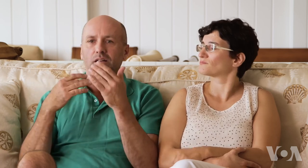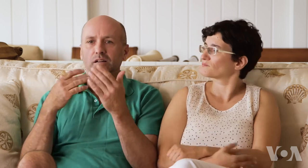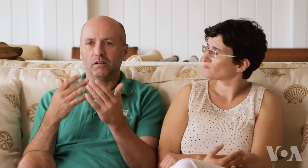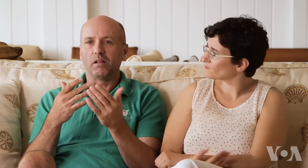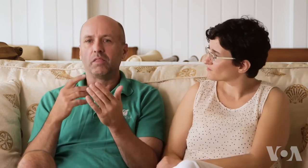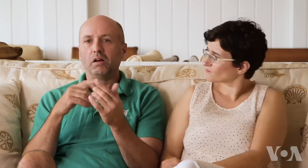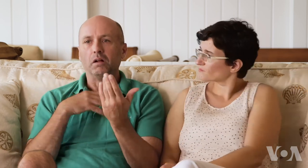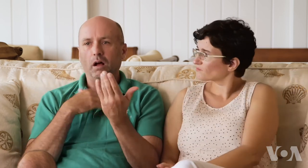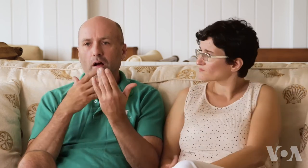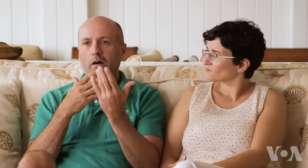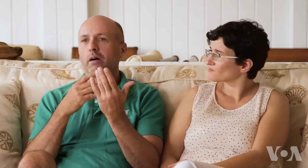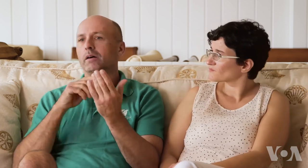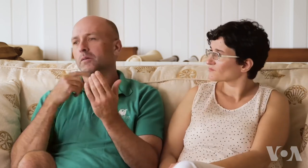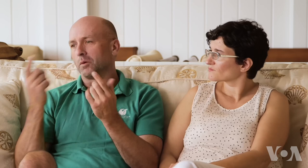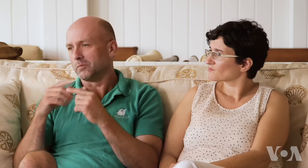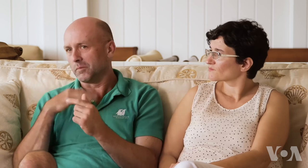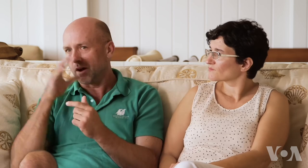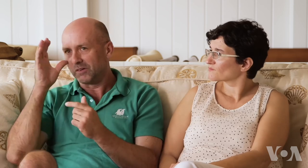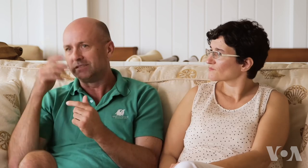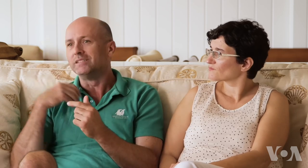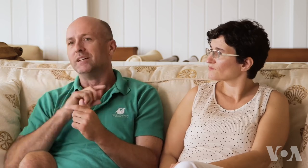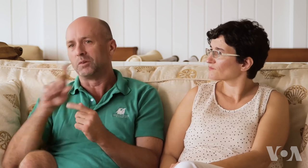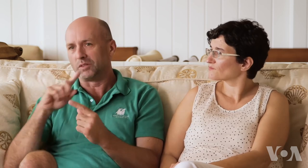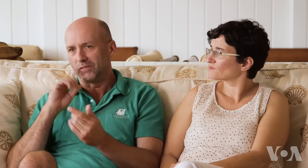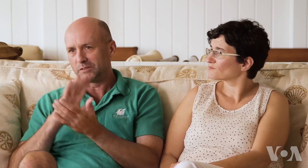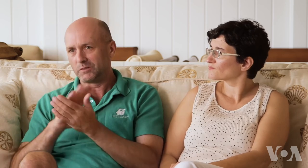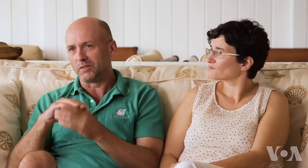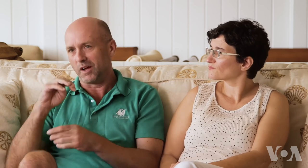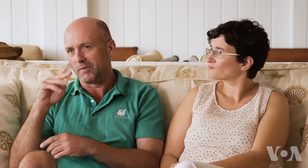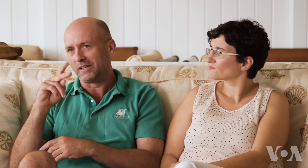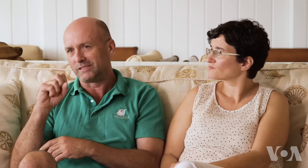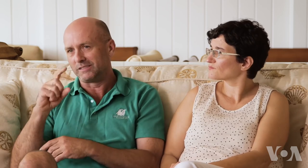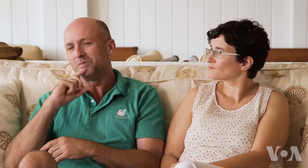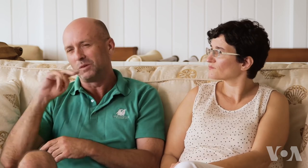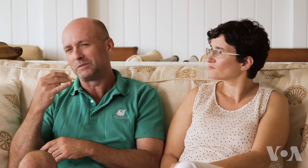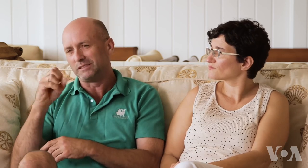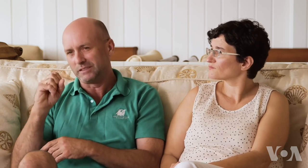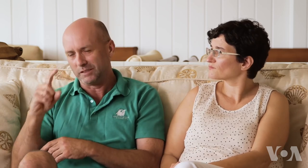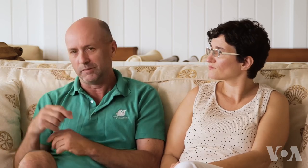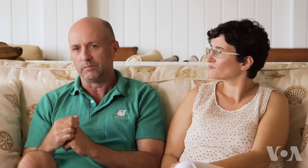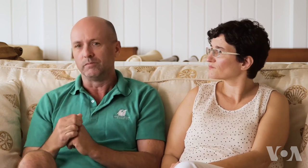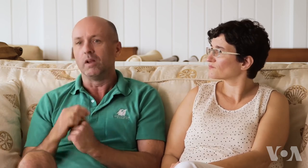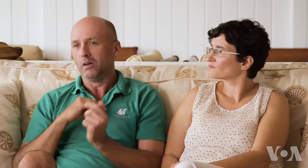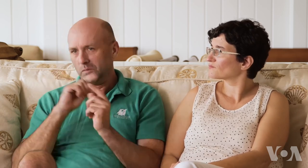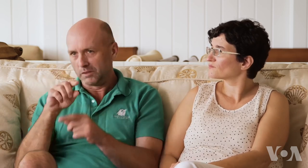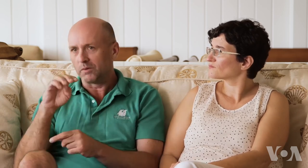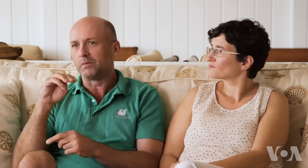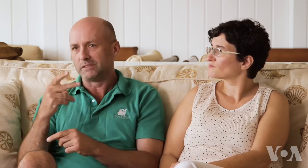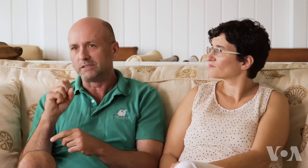I told my parents that I wanted to go to MKSD, as known as New Jersey School for the Deaf.